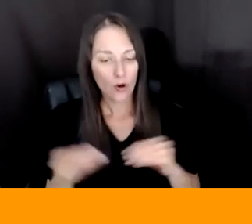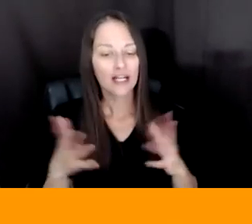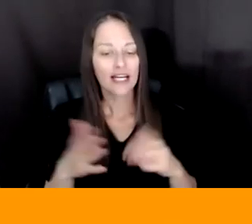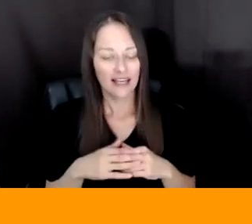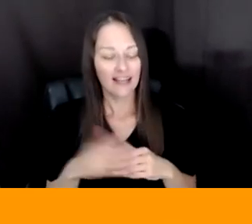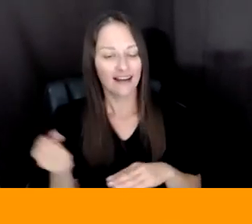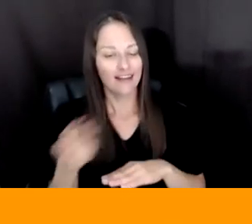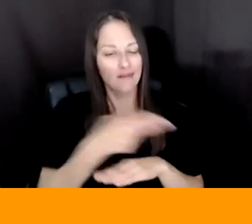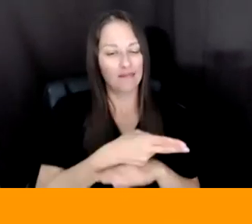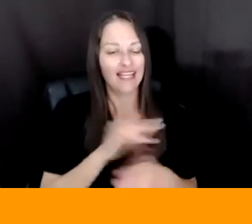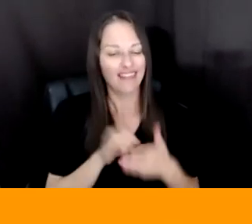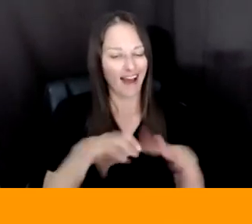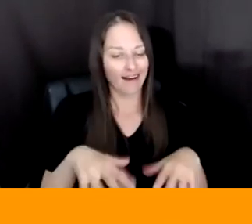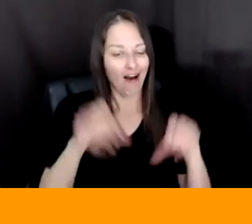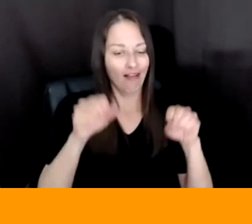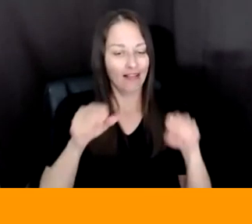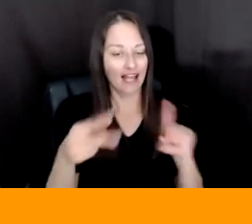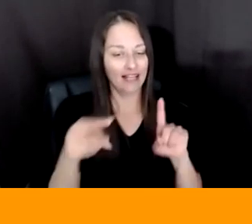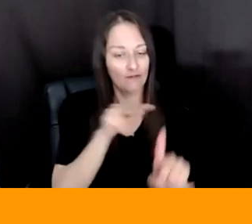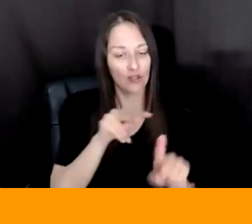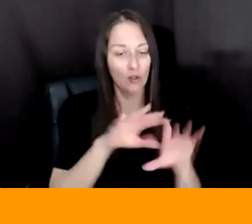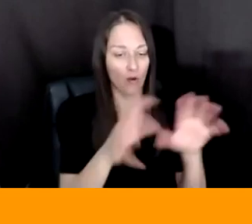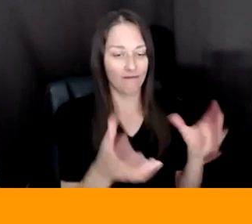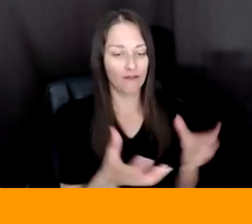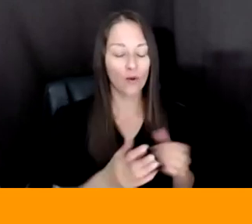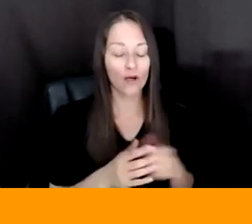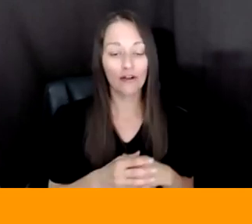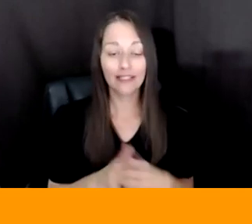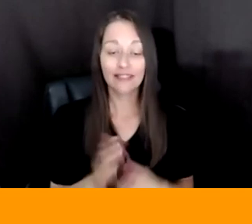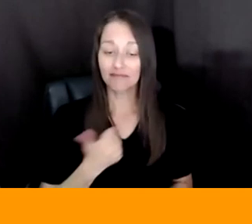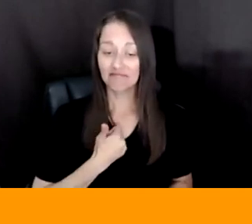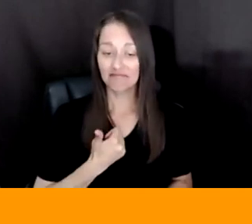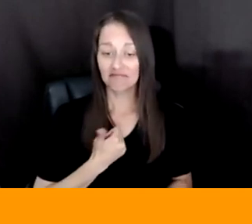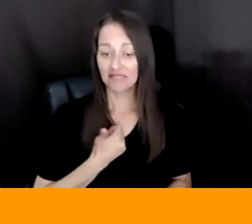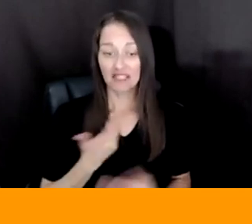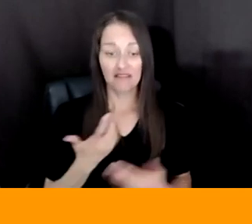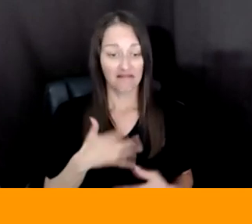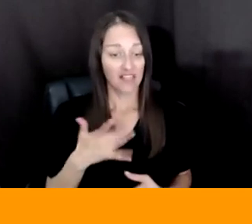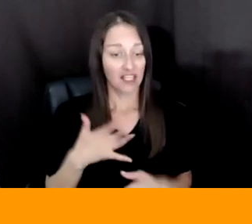RIGHT, AND SO I DON'T FEEL LIKE I'VE EVER DONE ANYTHING DIFFERENT OR, OR HAD A LACK OF COMMUNITY